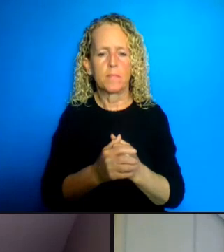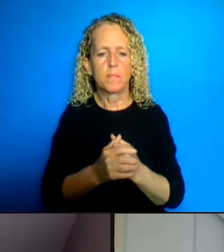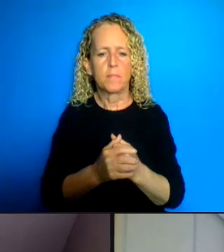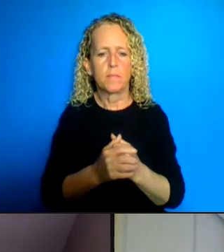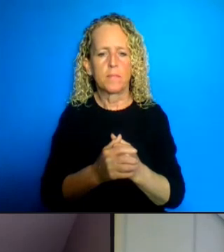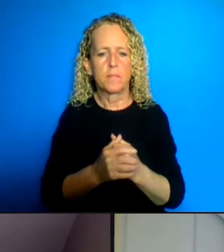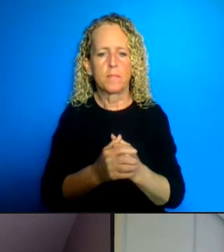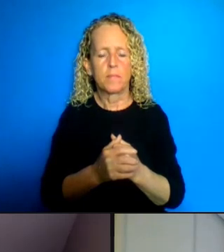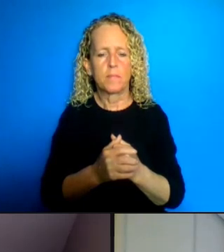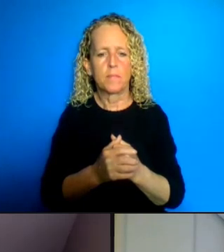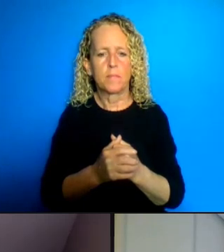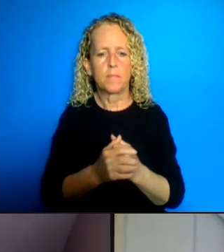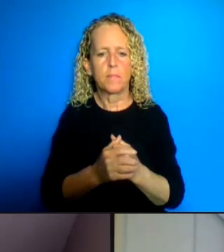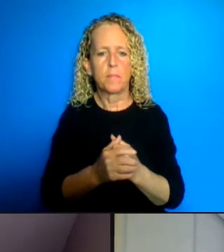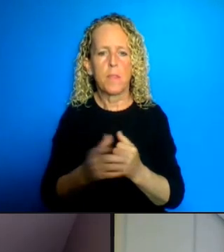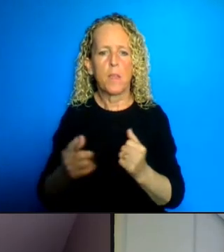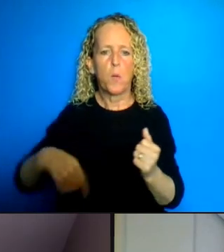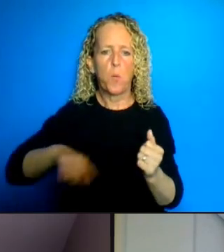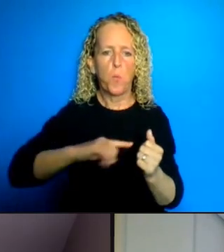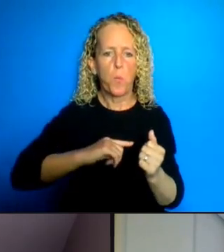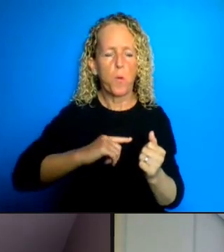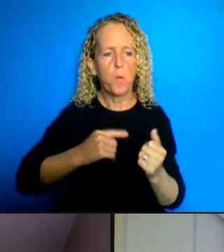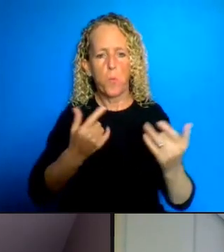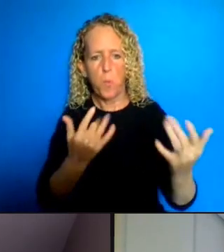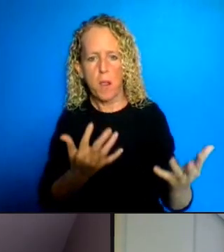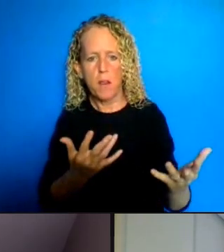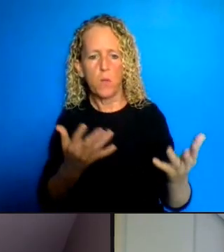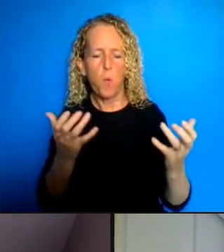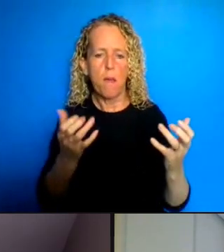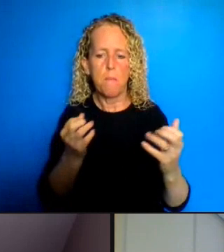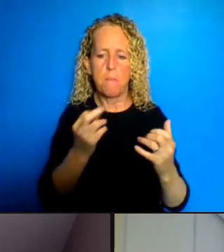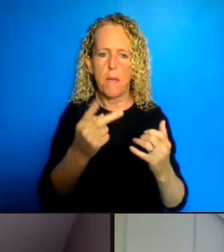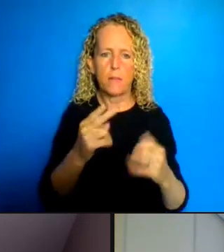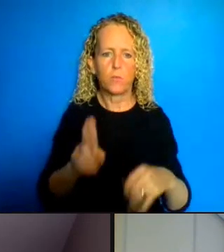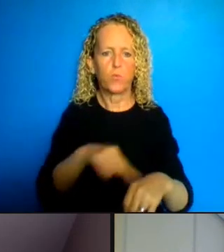are gonna return to normal soon enough I think that for all of these communities